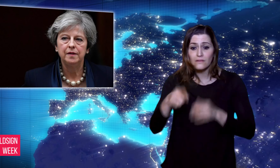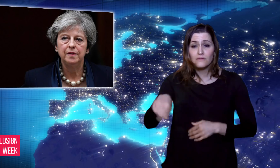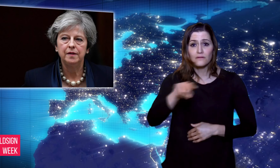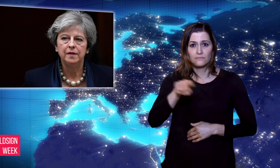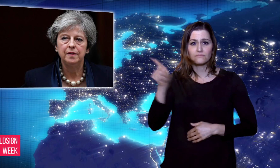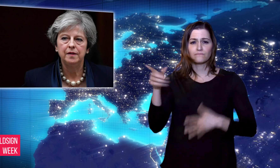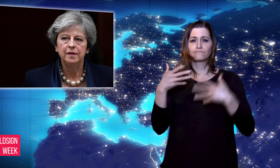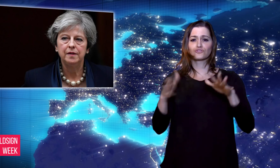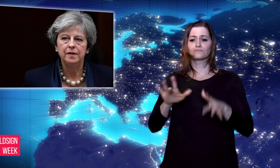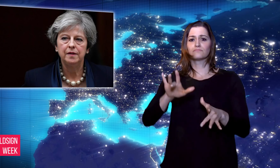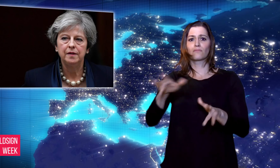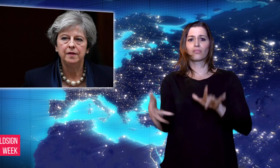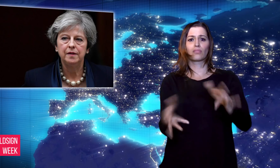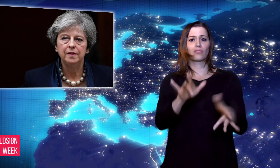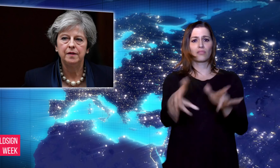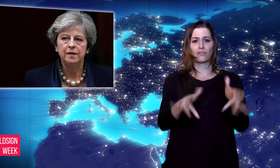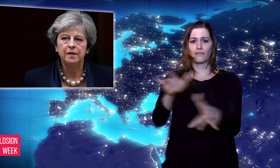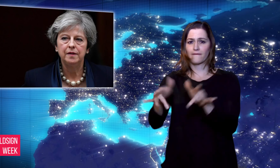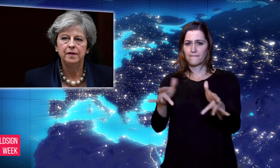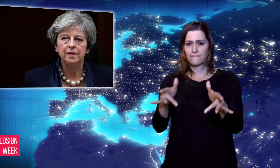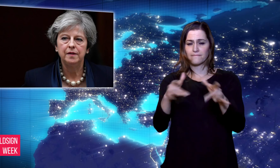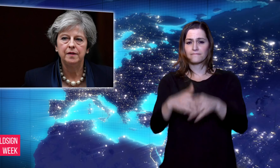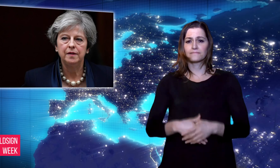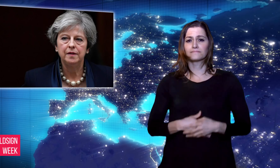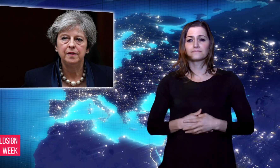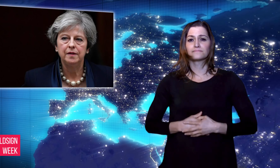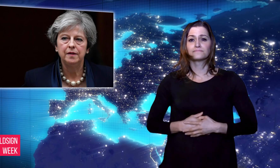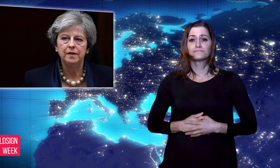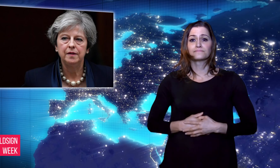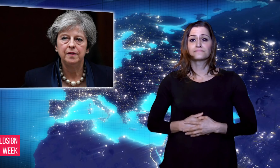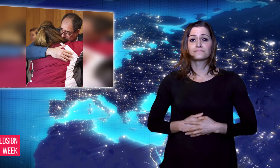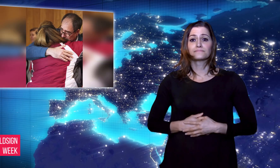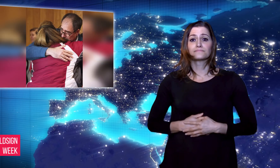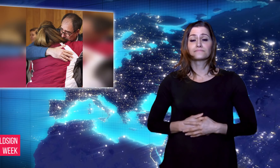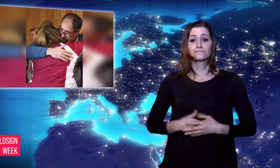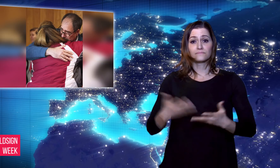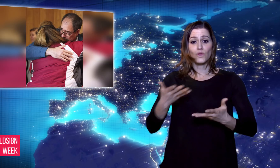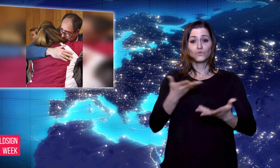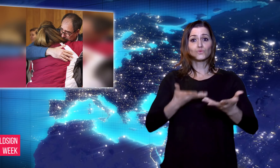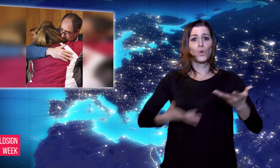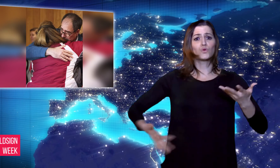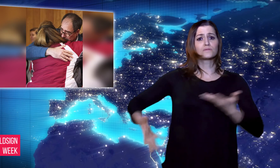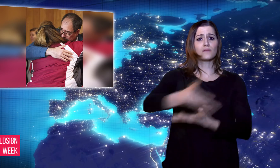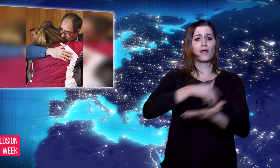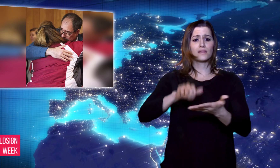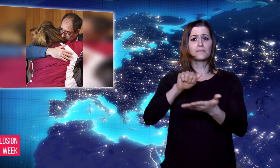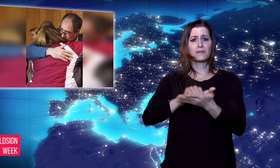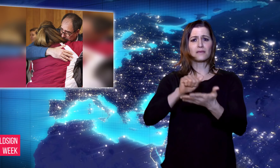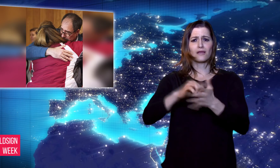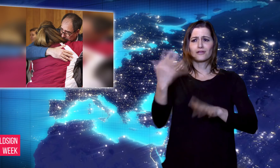movement, has expanded dialogue to